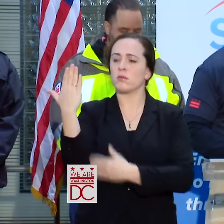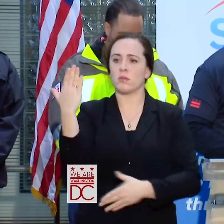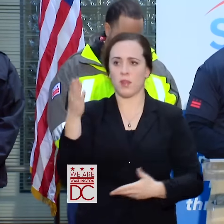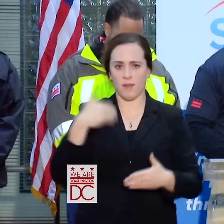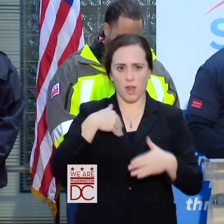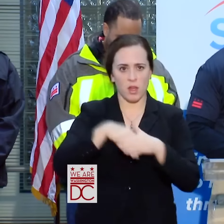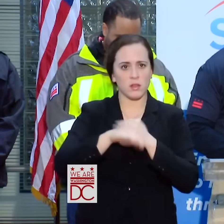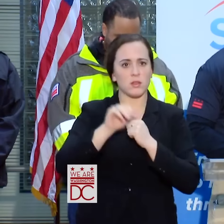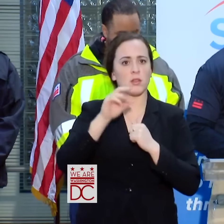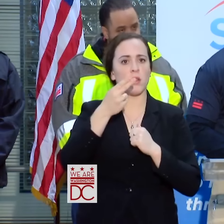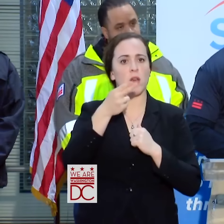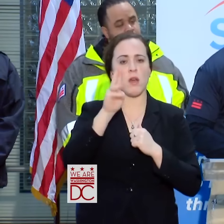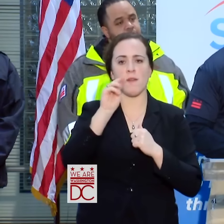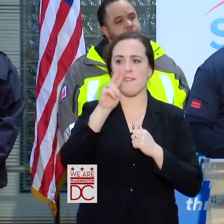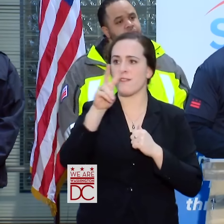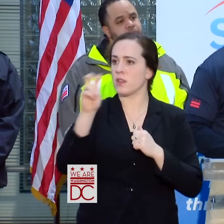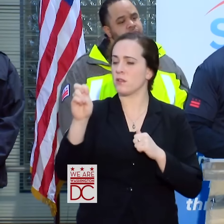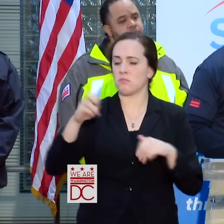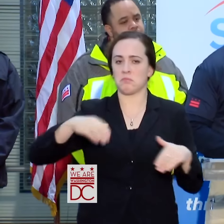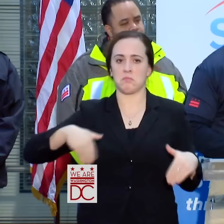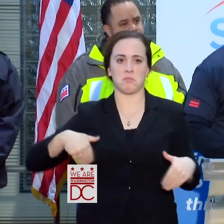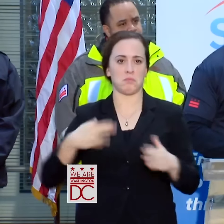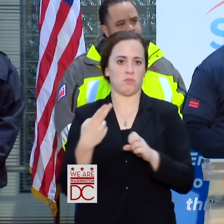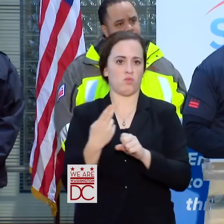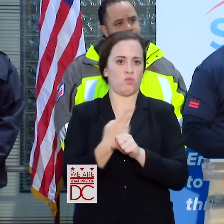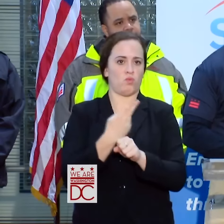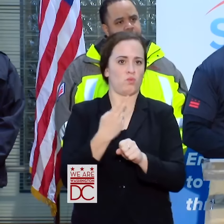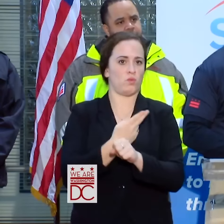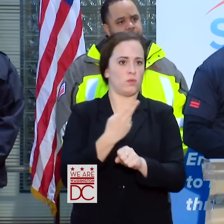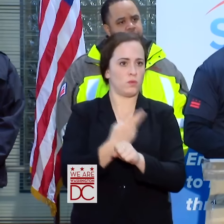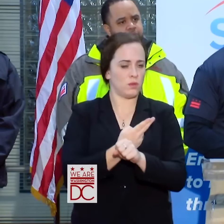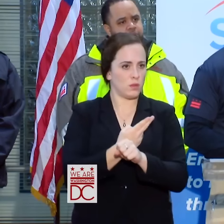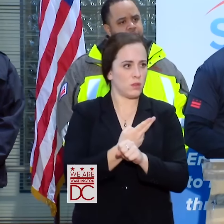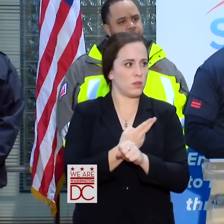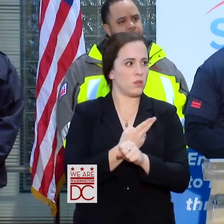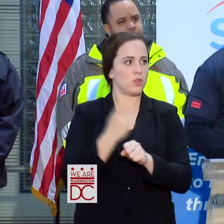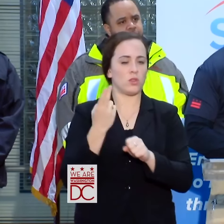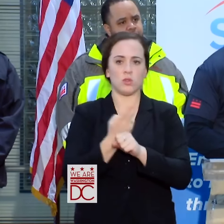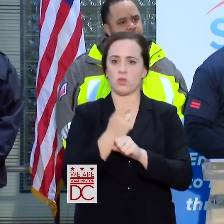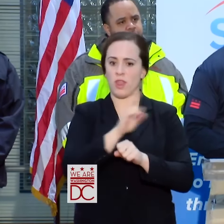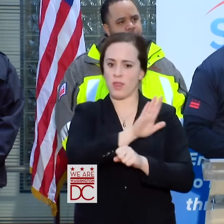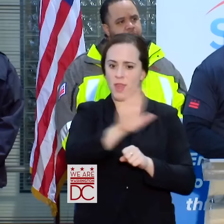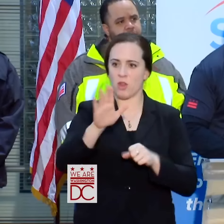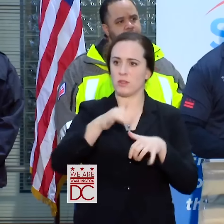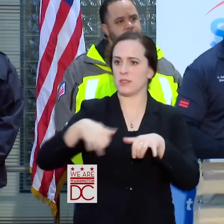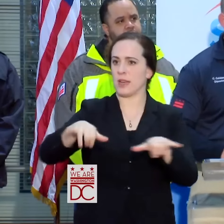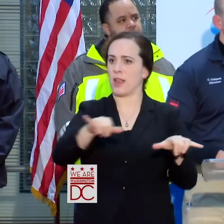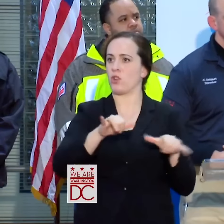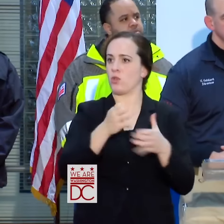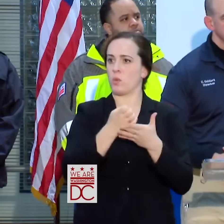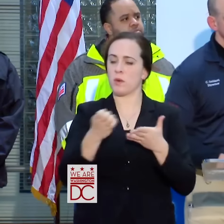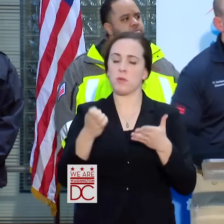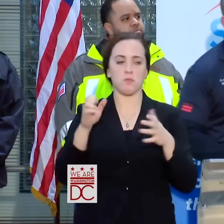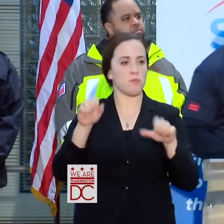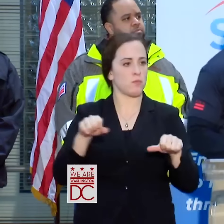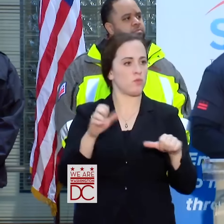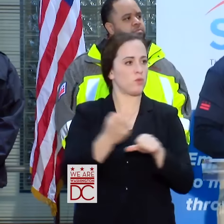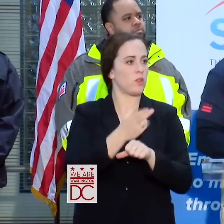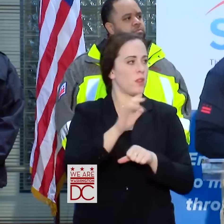THEY HAD NOT HAD TO USE THEM. THEY USED OUR STANDARD EQUIPMENT. MAYOR, YOU SAID THERE WERE 300 911 CALLS AND EVERYONE WAS RESPONDED TO. DOES THAT MEAN YOU GO OUT ON 300 CASES?